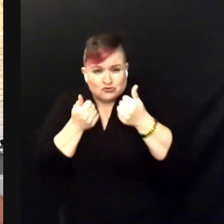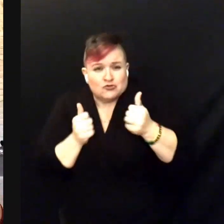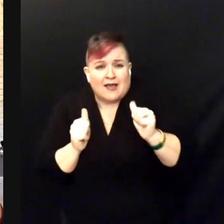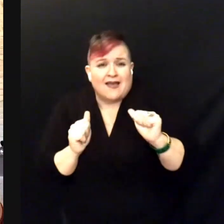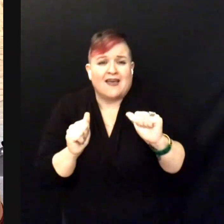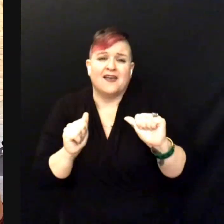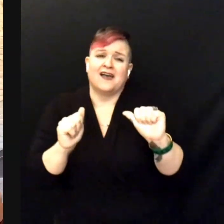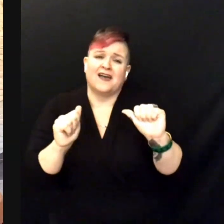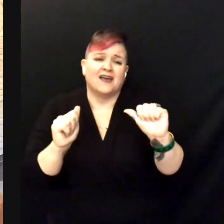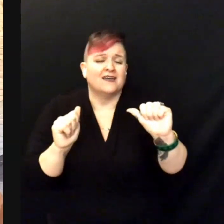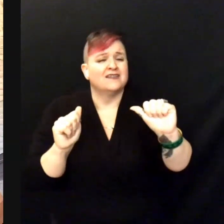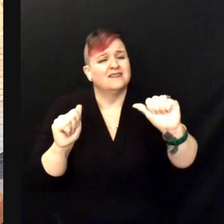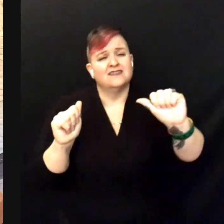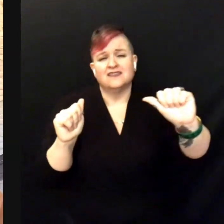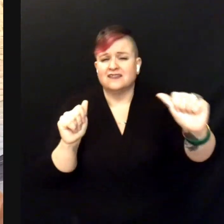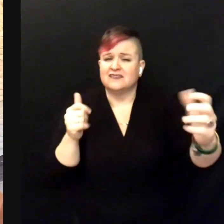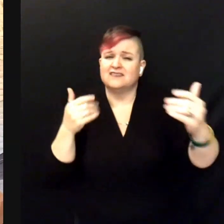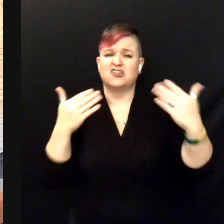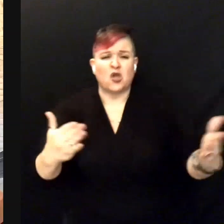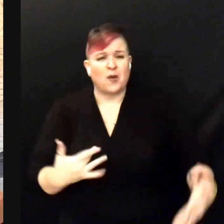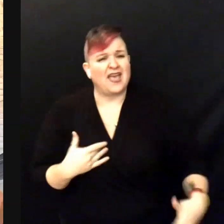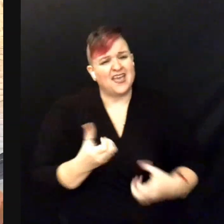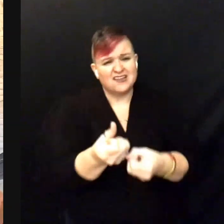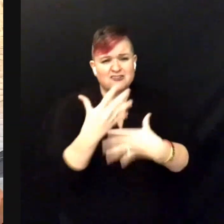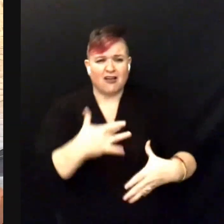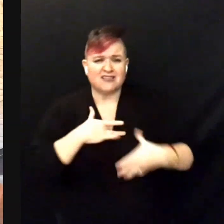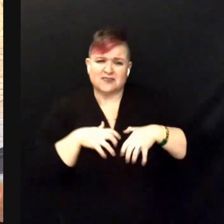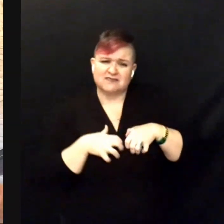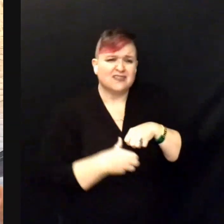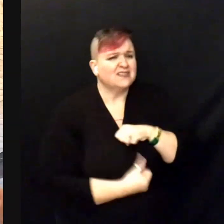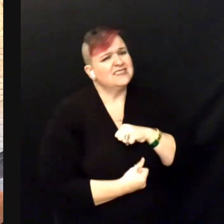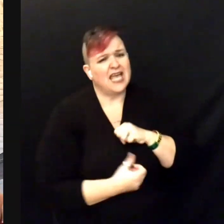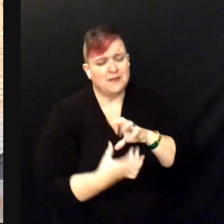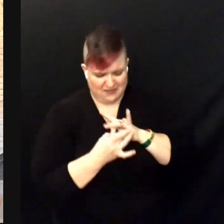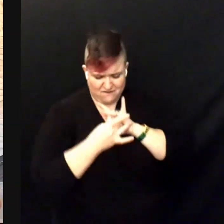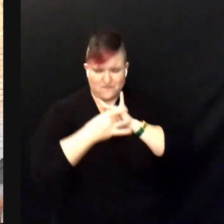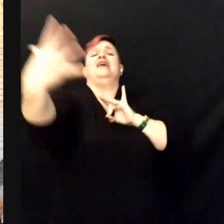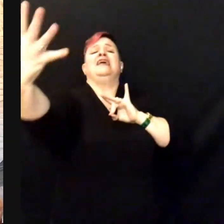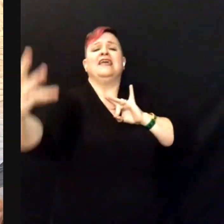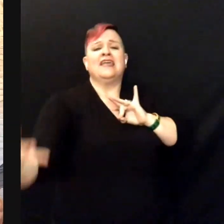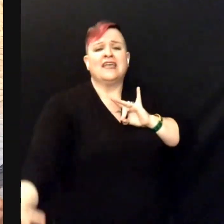Break my heart, set me free!